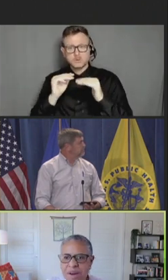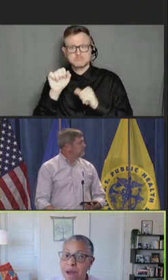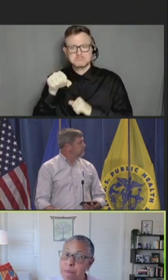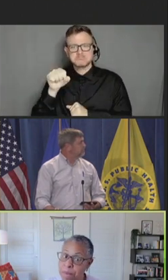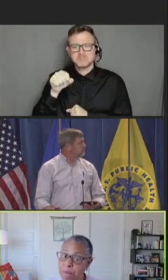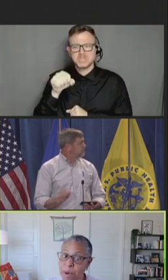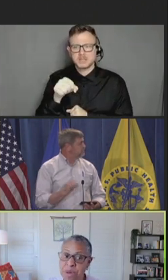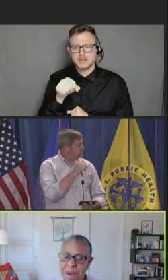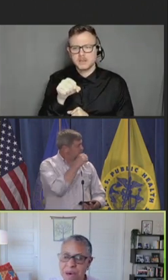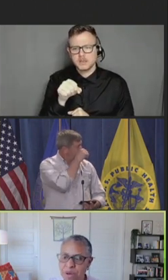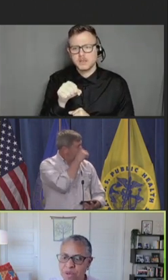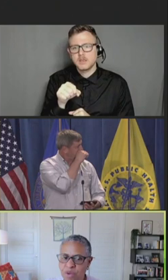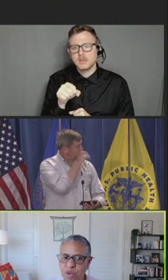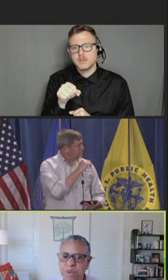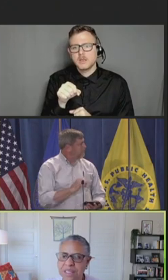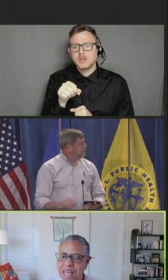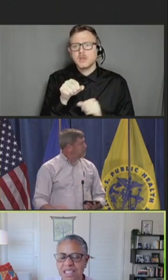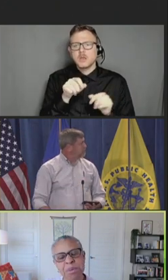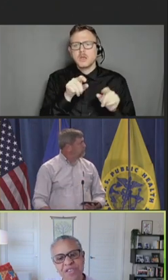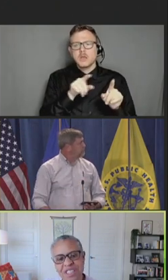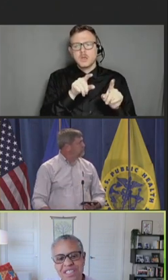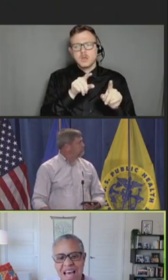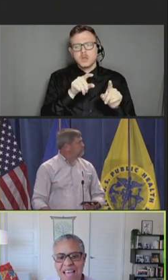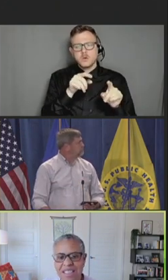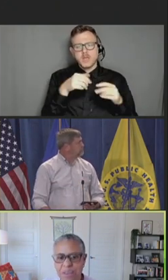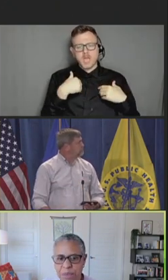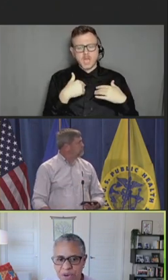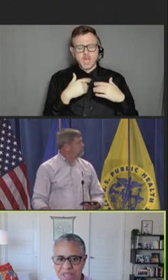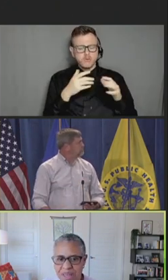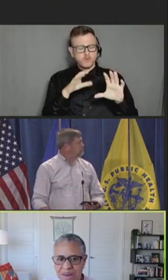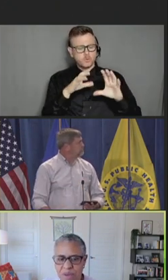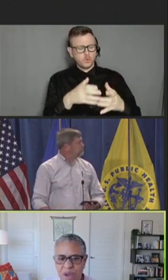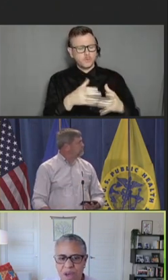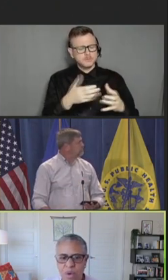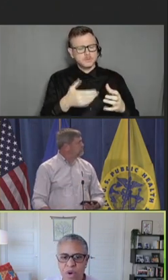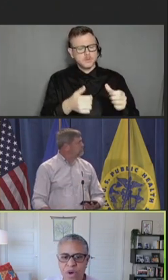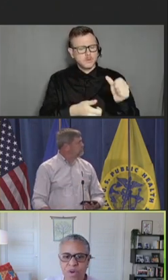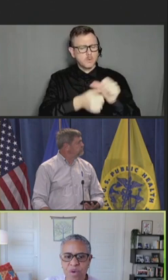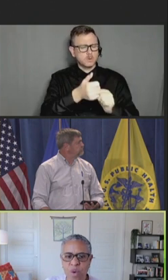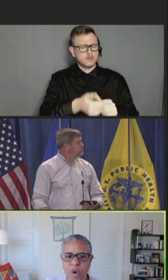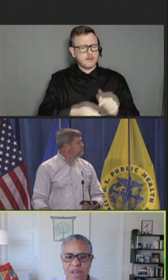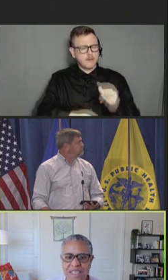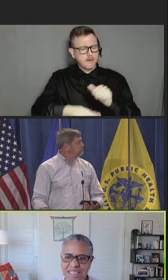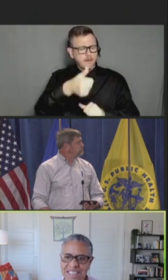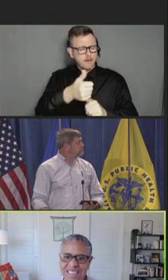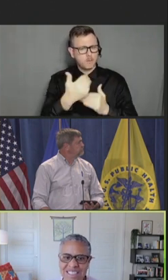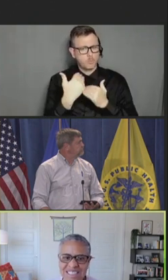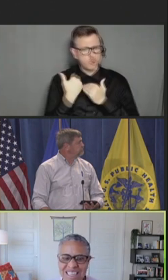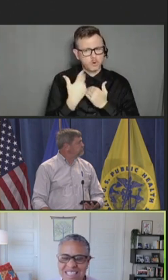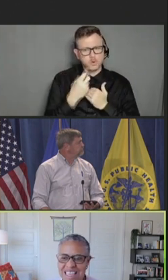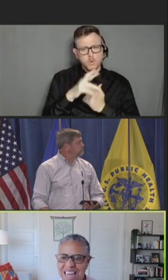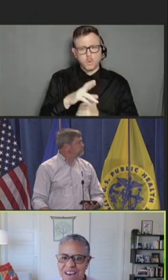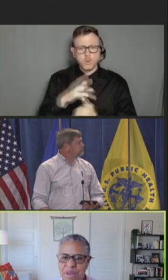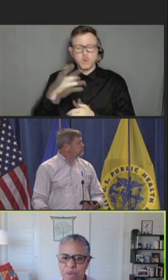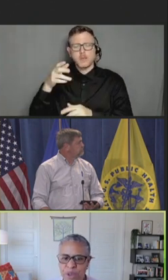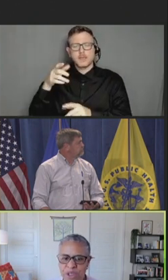both about groups that experience the highest burden or disease states that have the worst